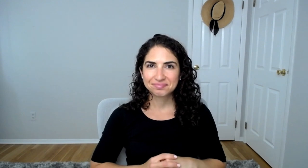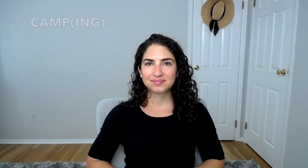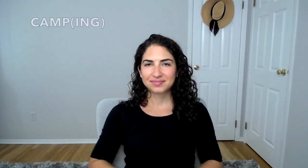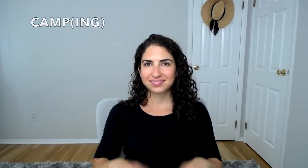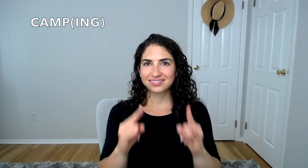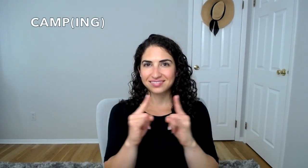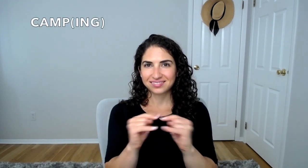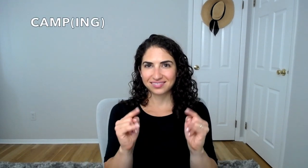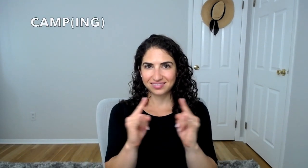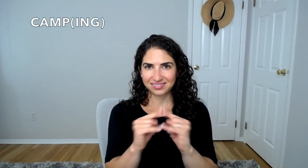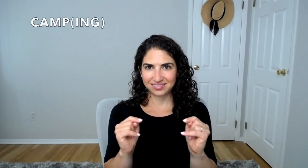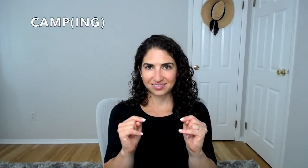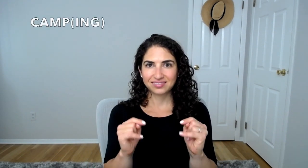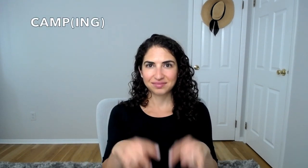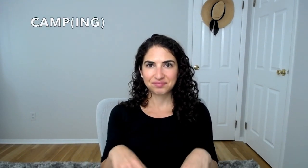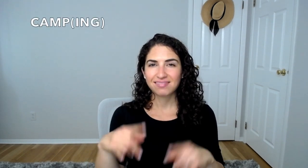CAMPING